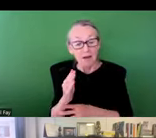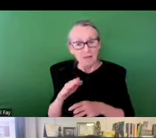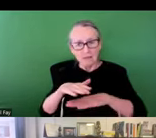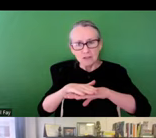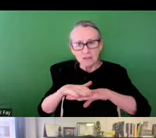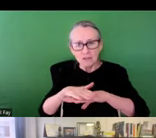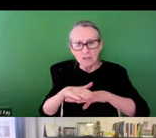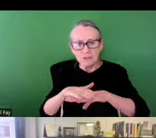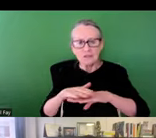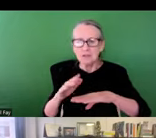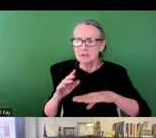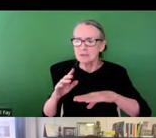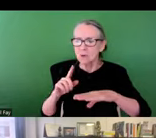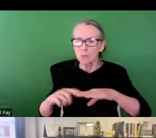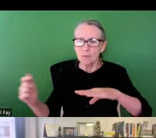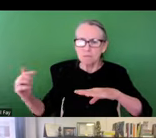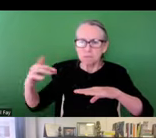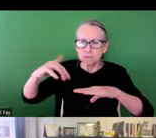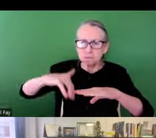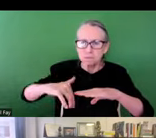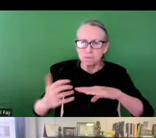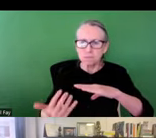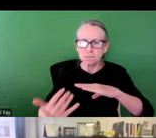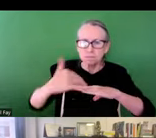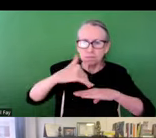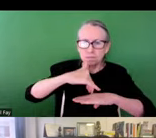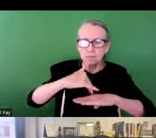think about sort of the surface level assets in terms of inlets